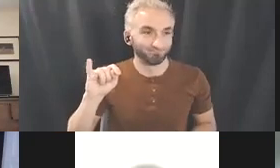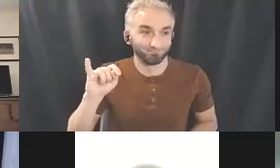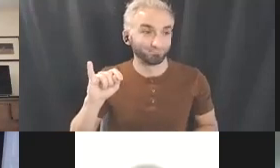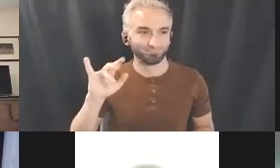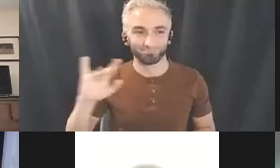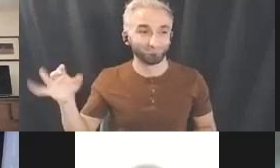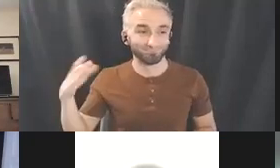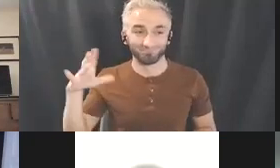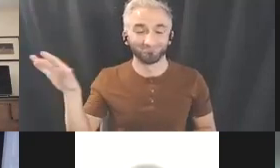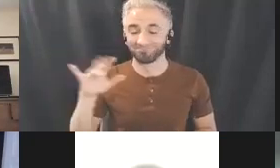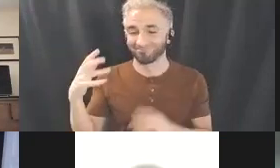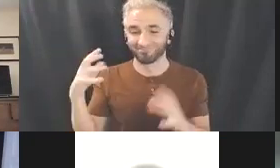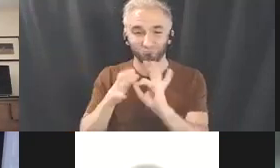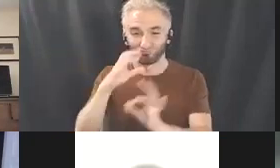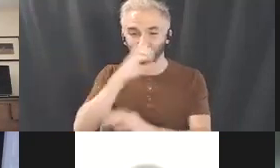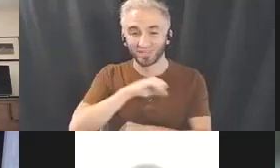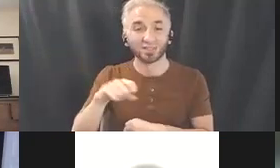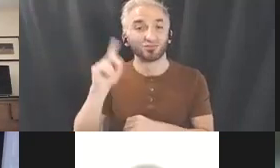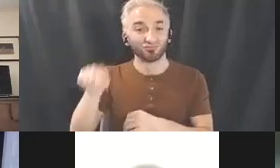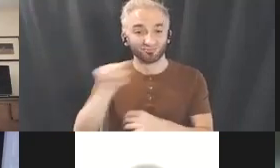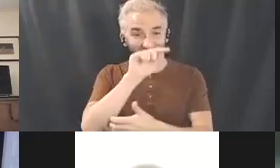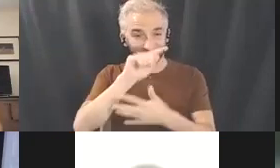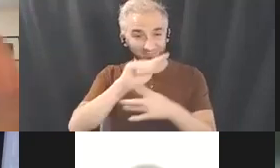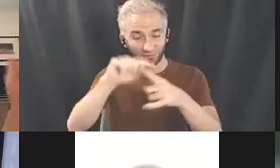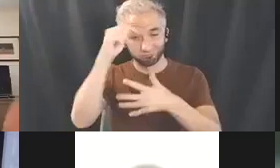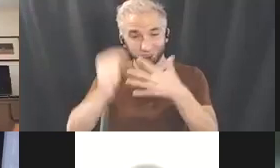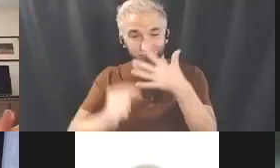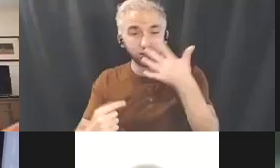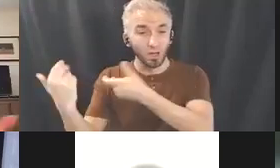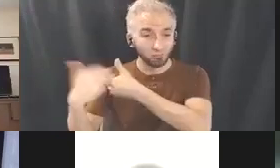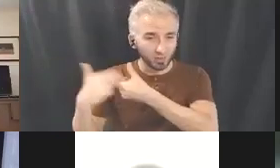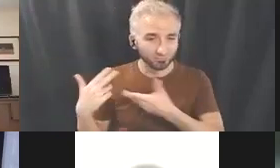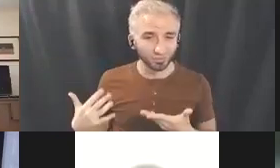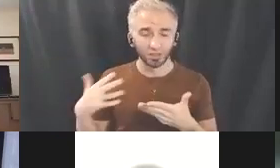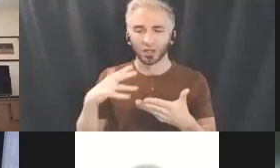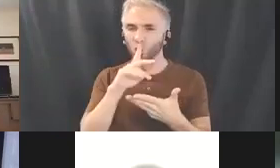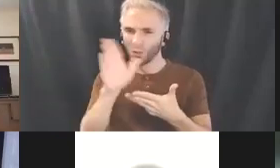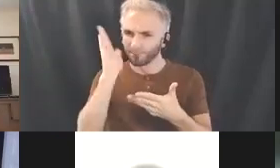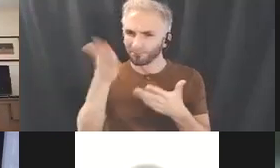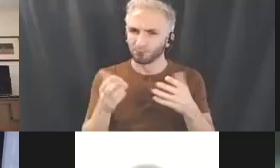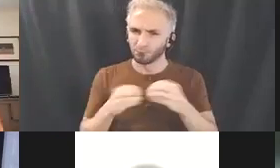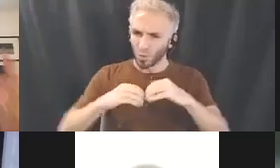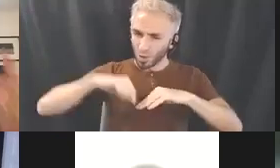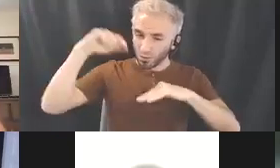So they'll be our participants as we do some even deeper diving exploration and kind of really